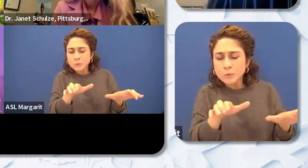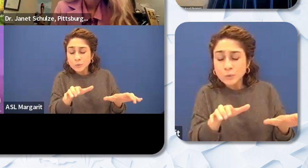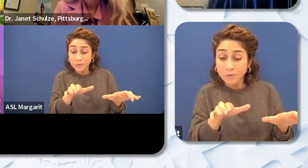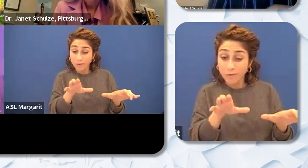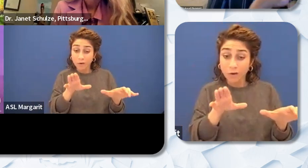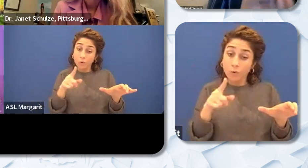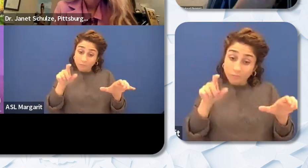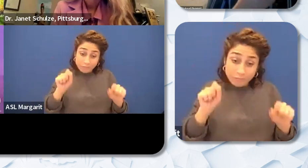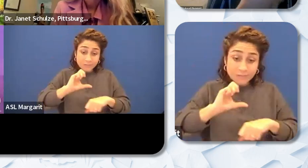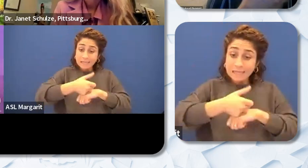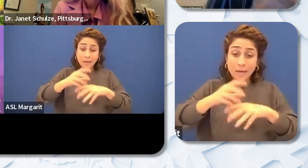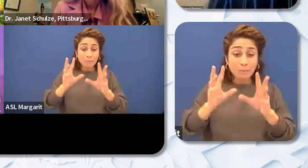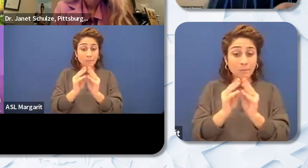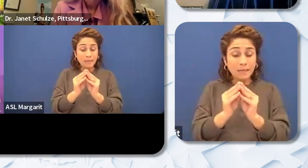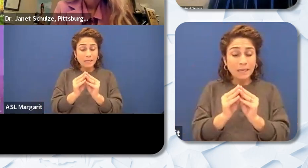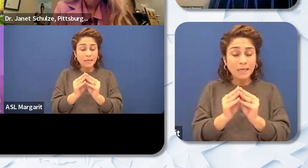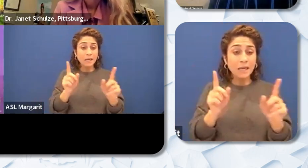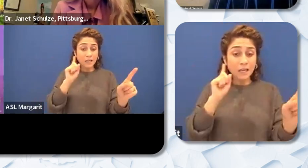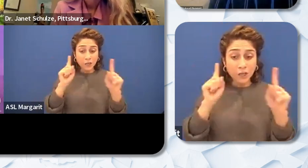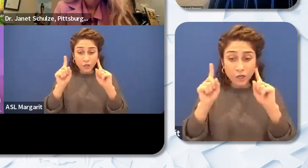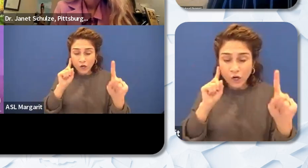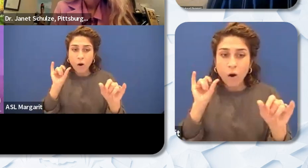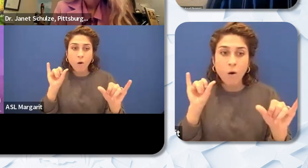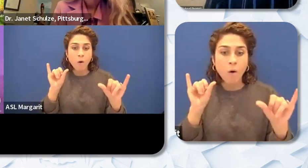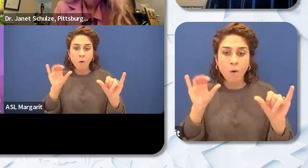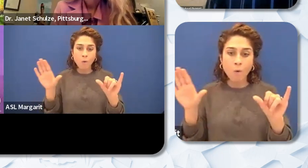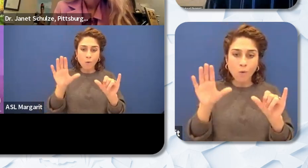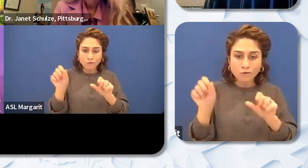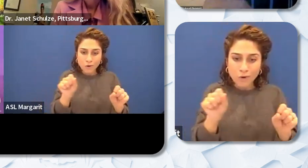the strategies or at least like the mentalities that your peers have that you may not see. You